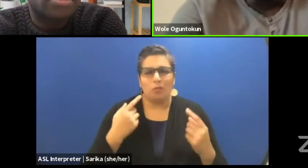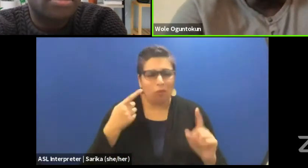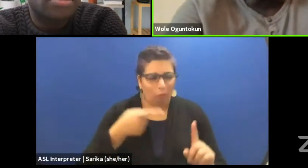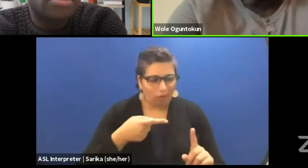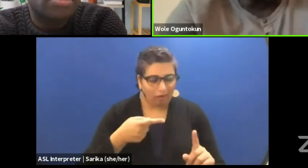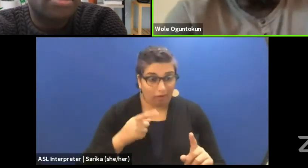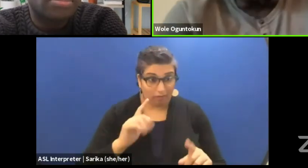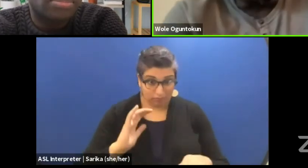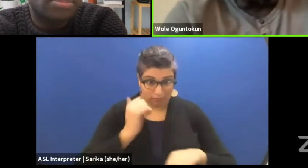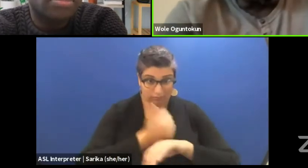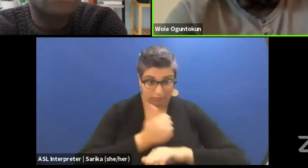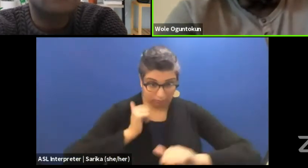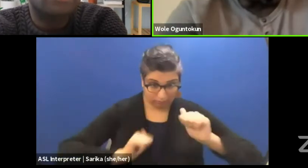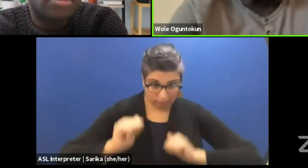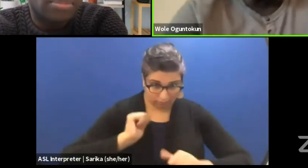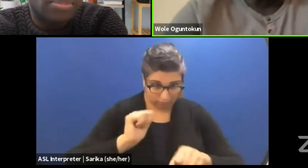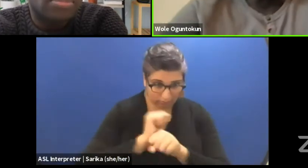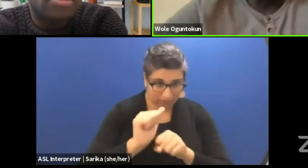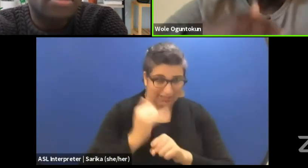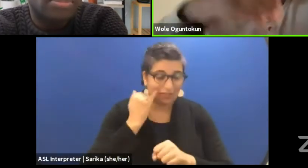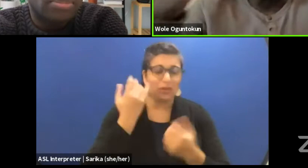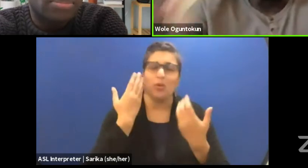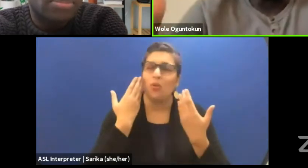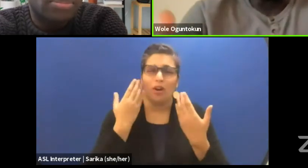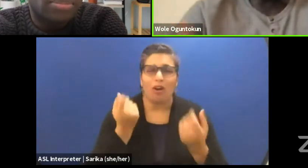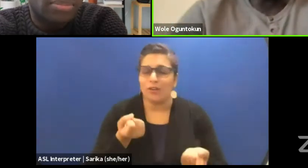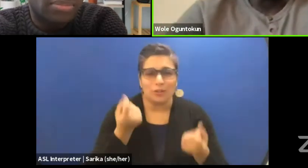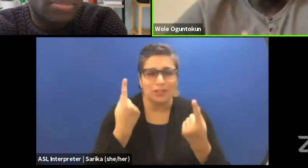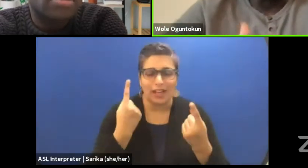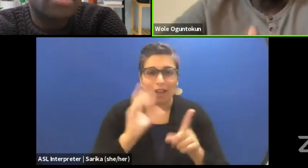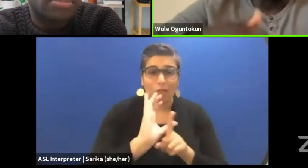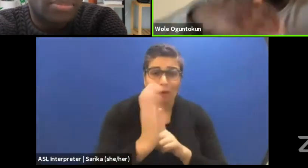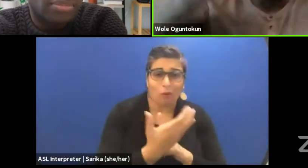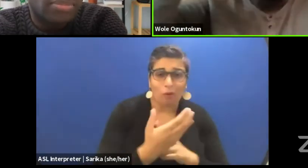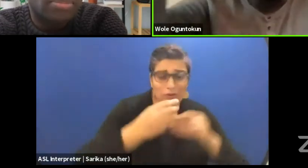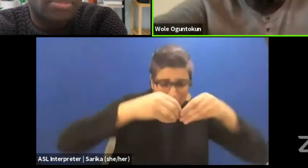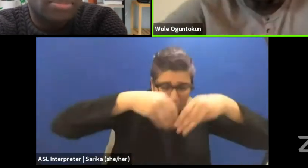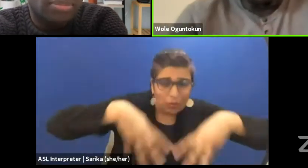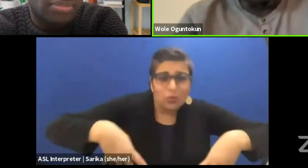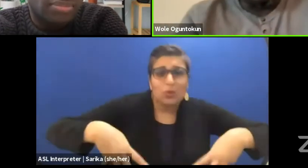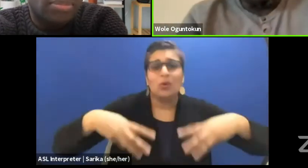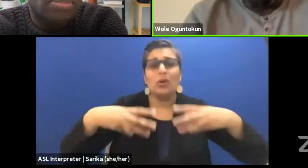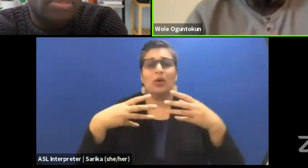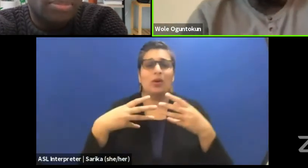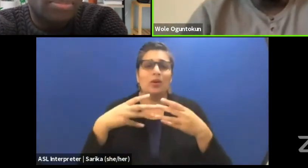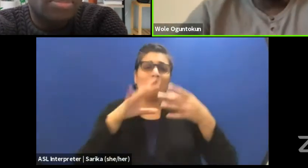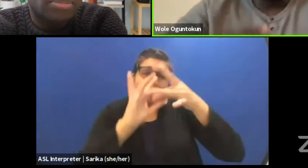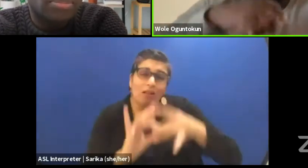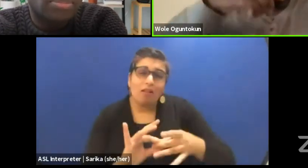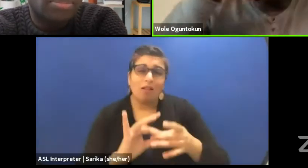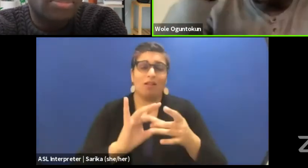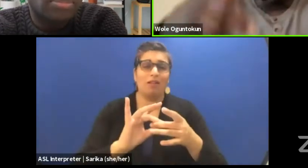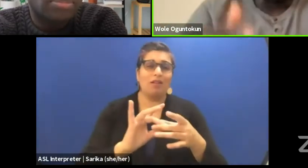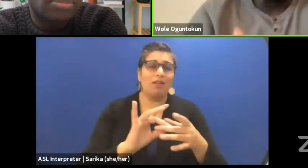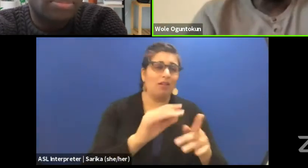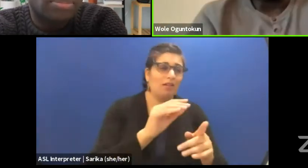of the roots, of the cultural inferences, of it's cultural angles, of its historical angles.